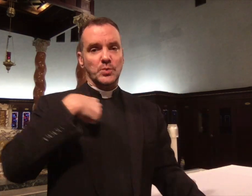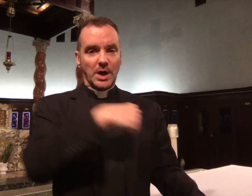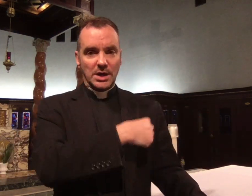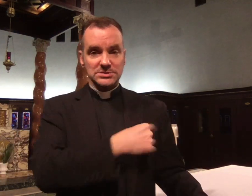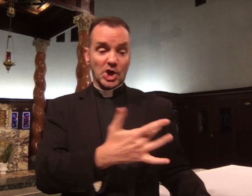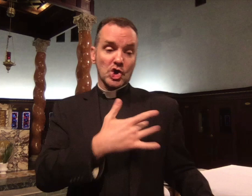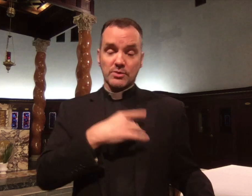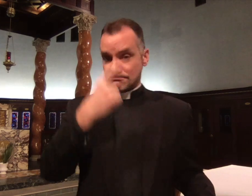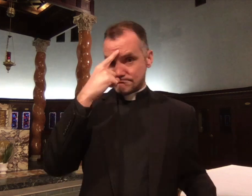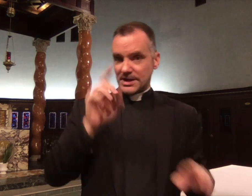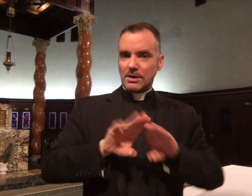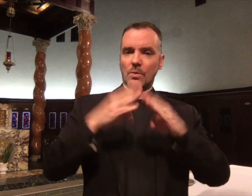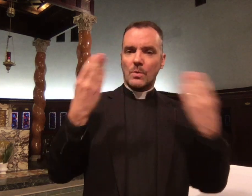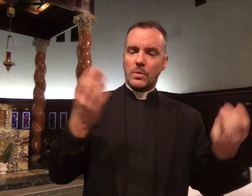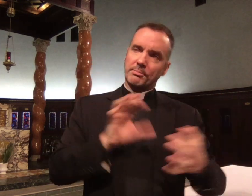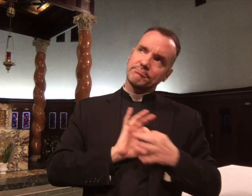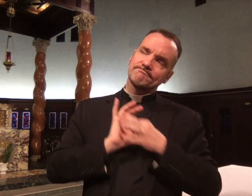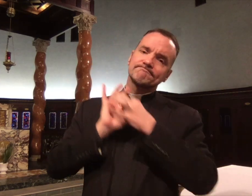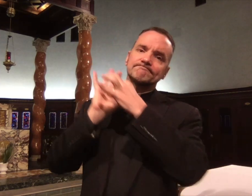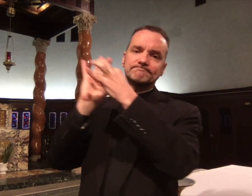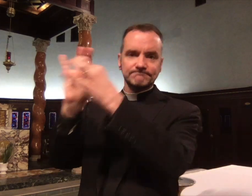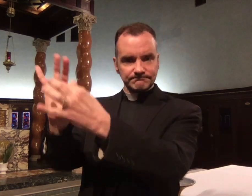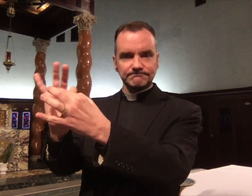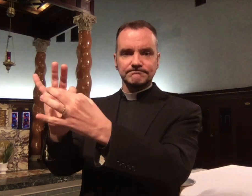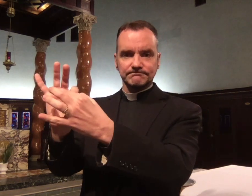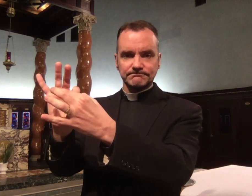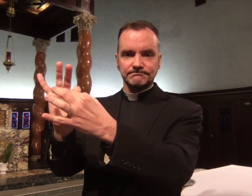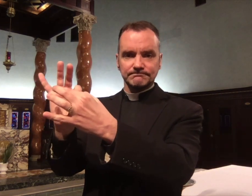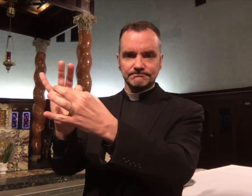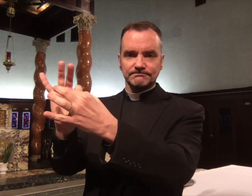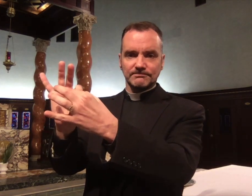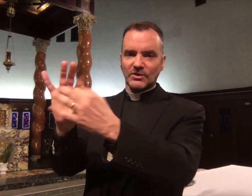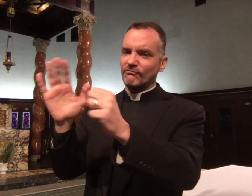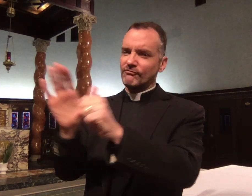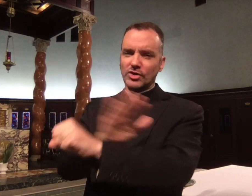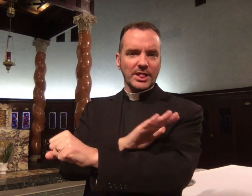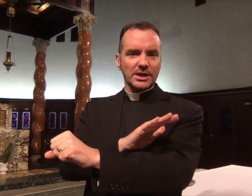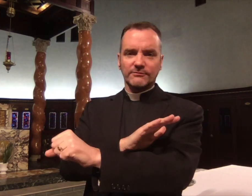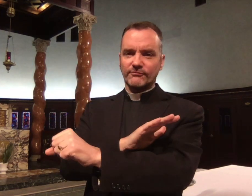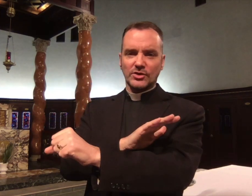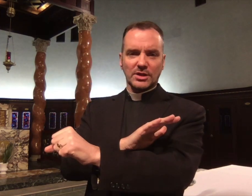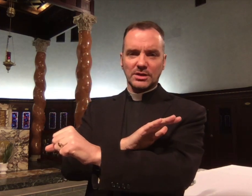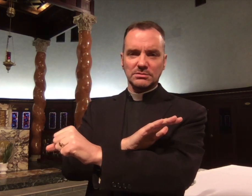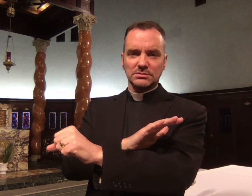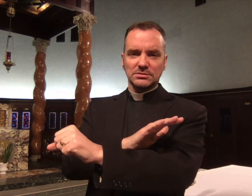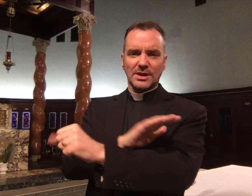It's up to us to have open hearts and minds fully in union with God.